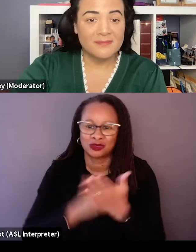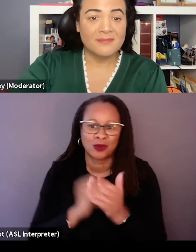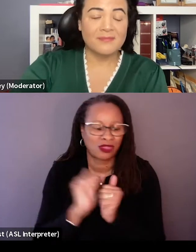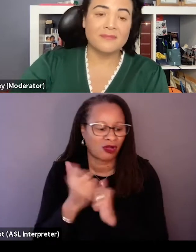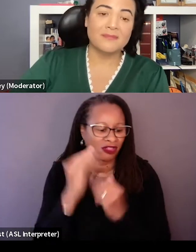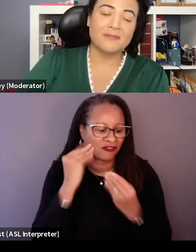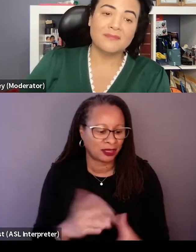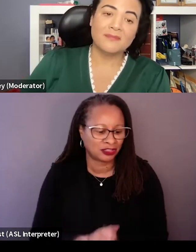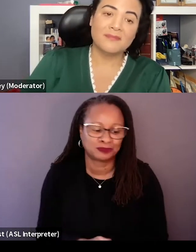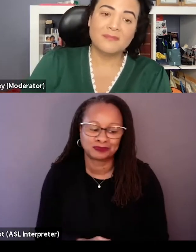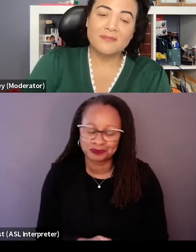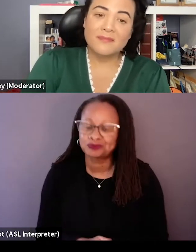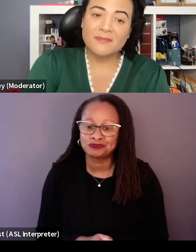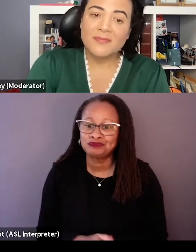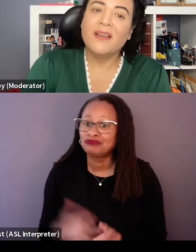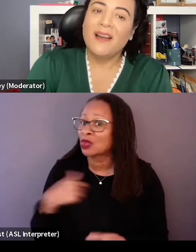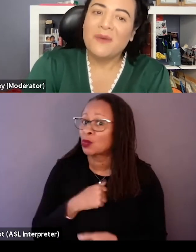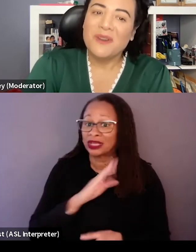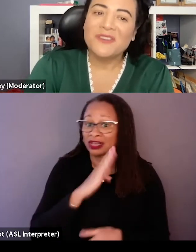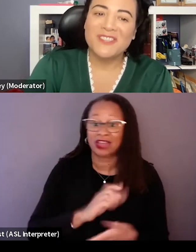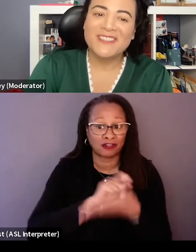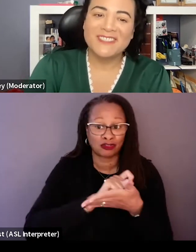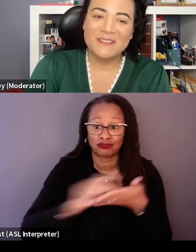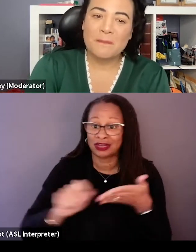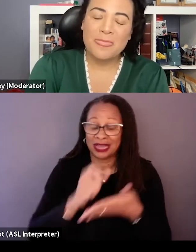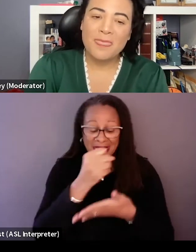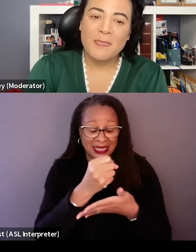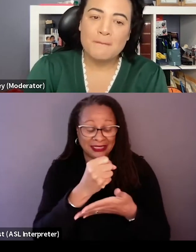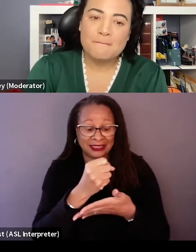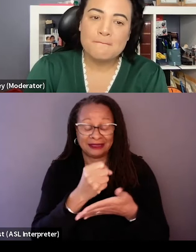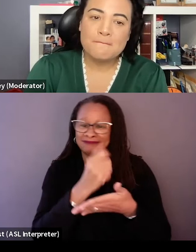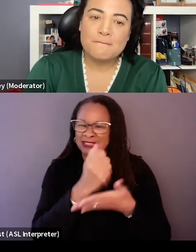Yeah, we had never written a screenplay for a documentary, but it was necessary because of the visual effects.